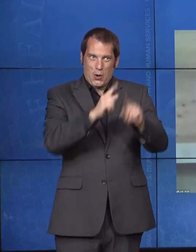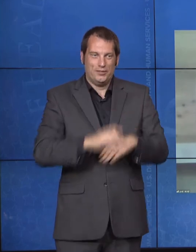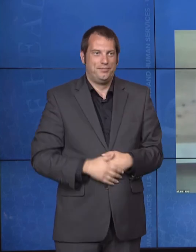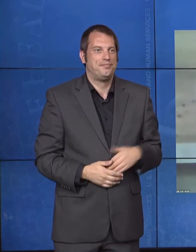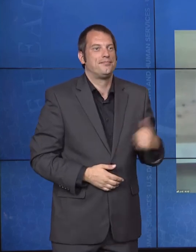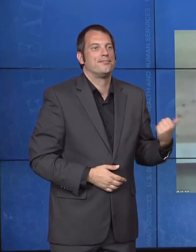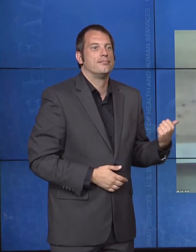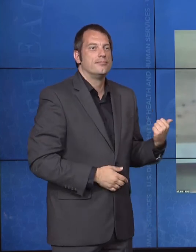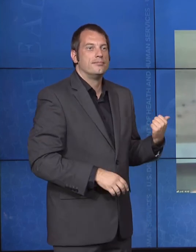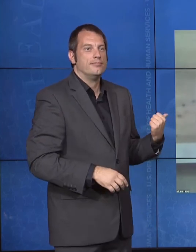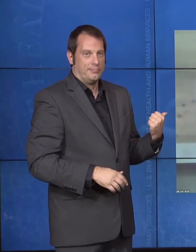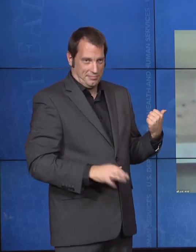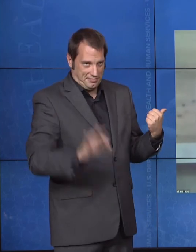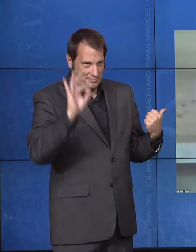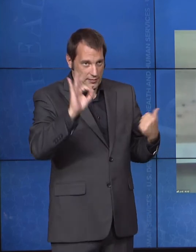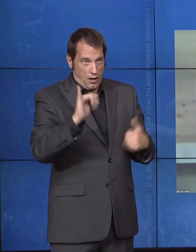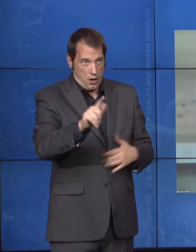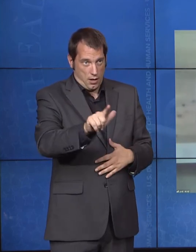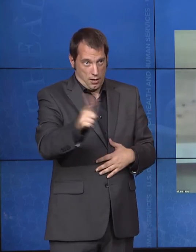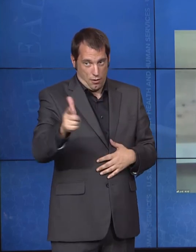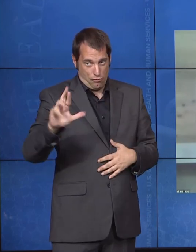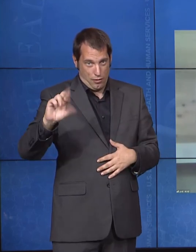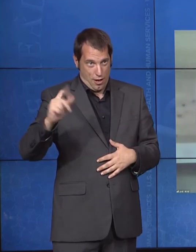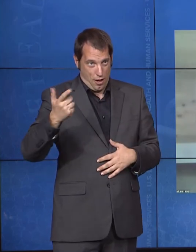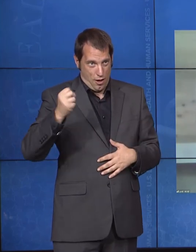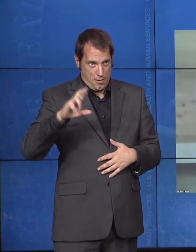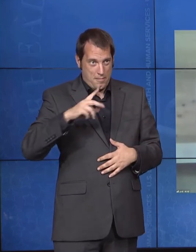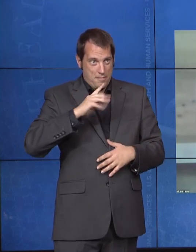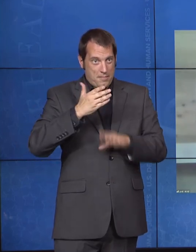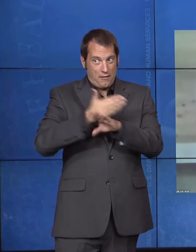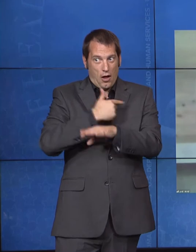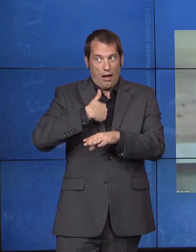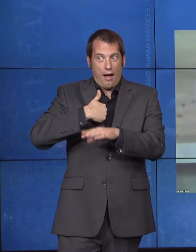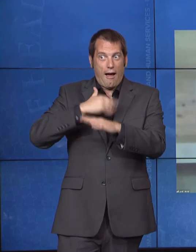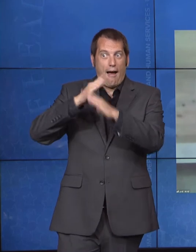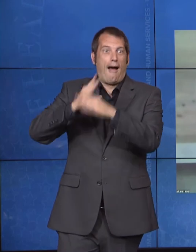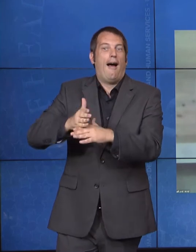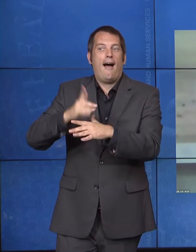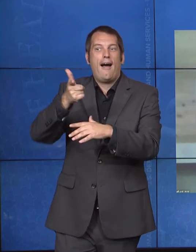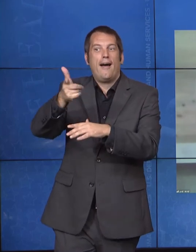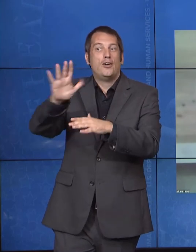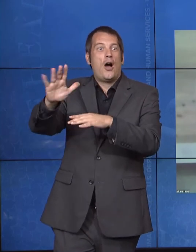be joining us in 30 years, where do you see us celebrating in 30 years?